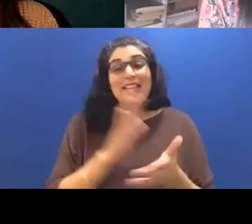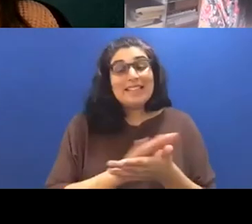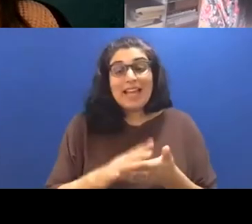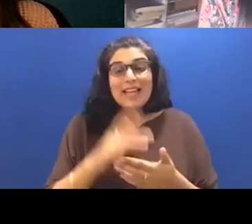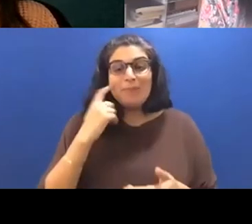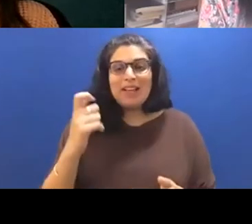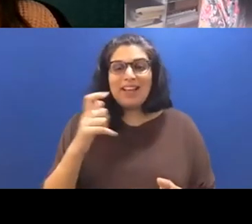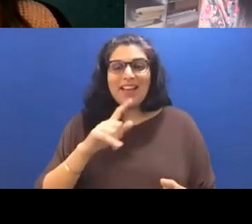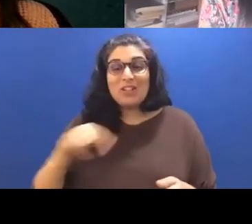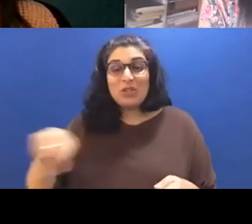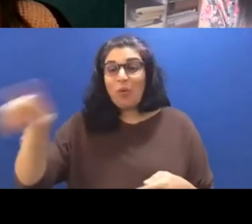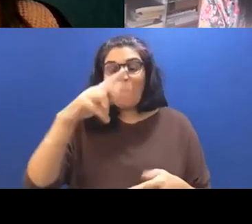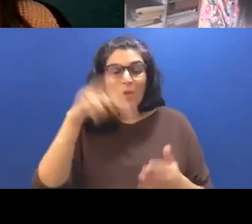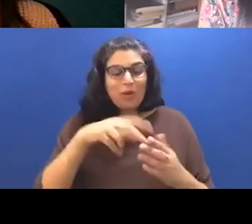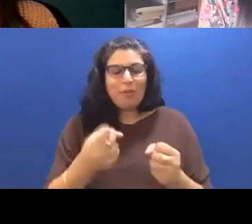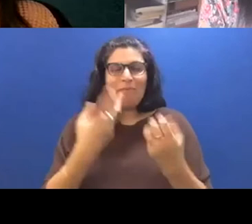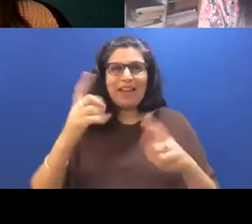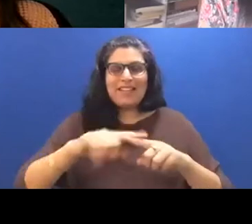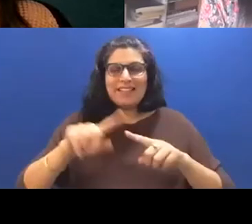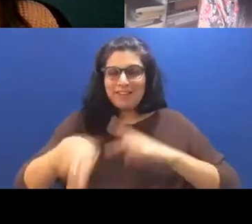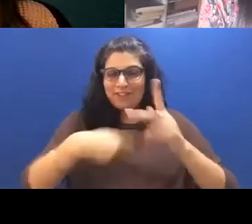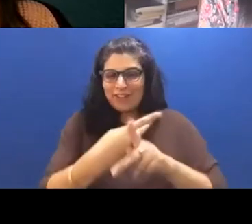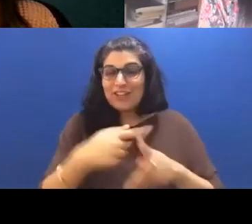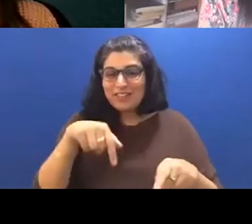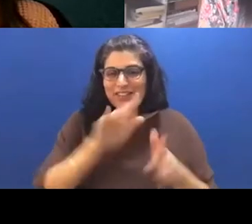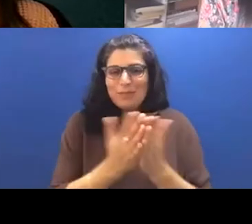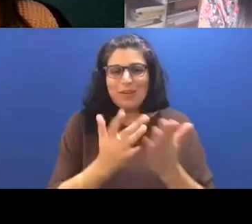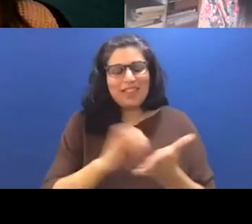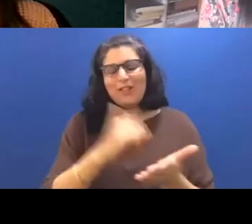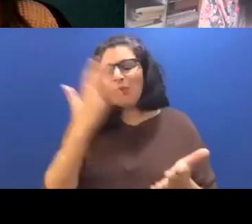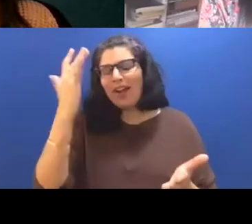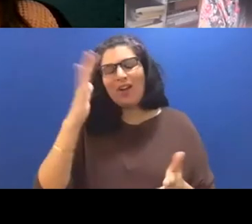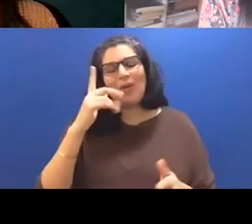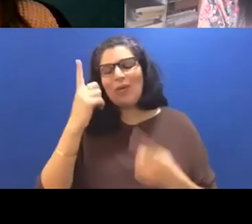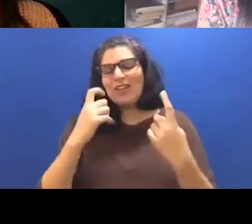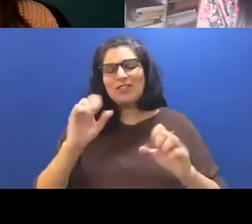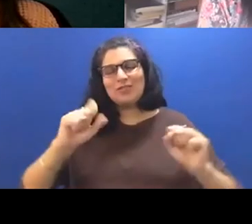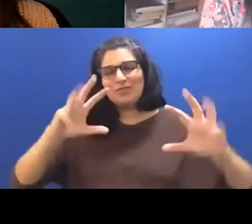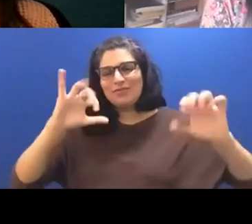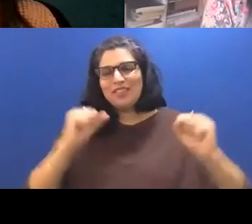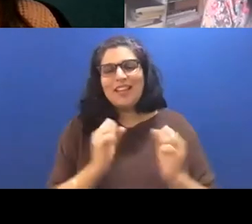so wonderful. Um, so the flowers were always there but maybe not as prominent and I think